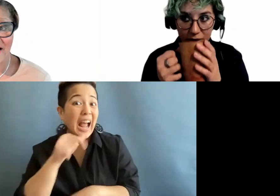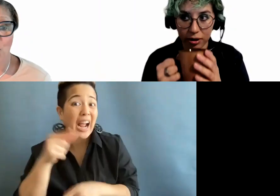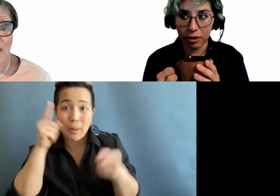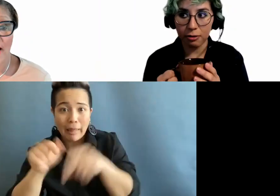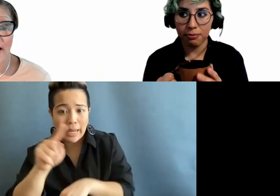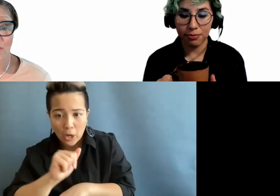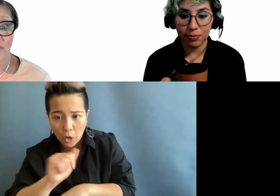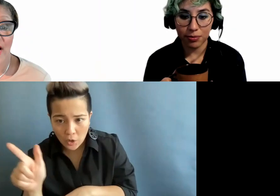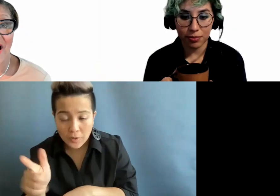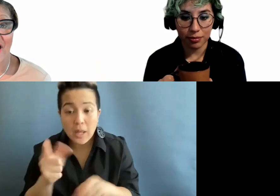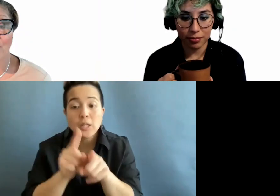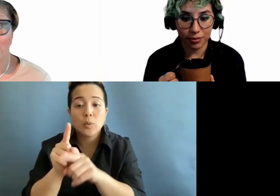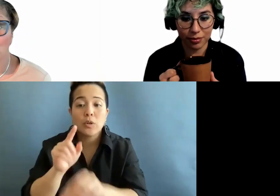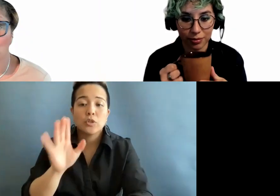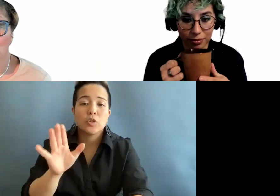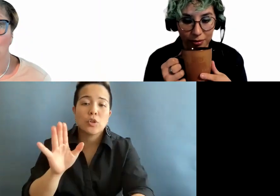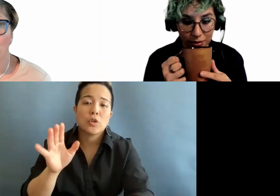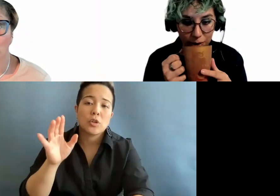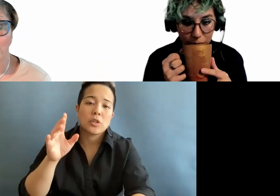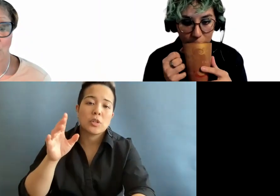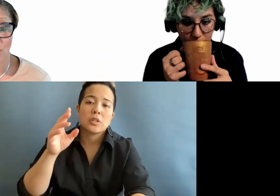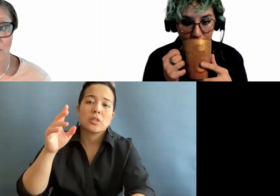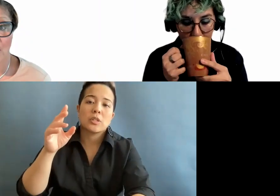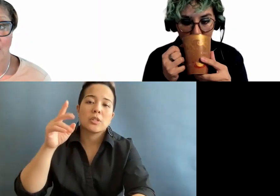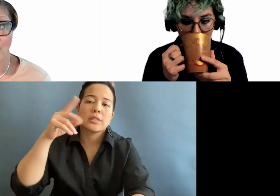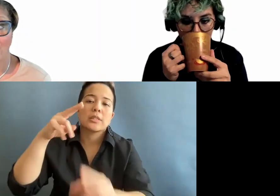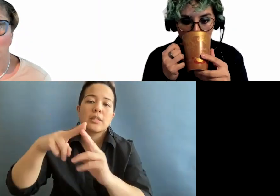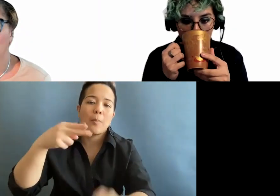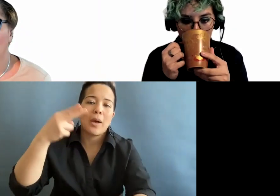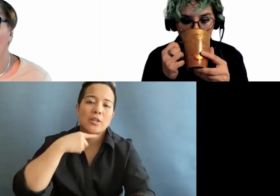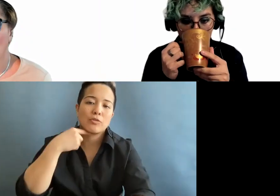as well as your top high risk issues, what are those issues, obviously,